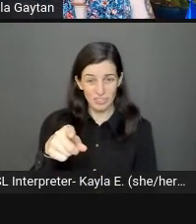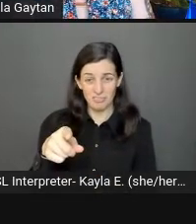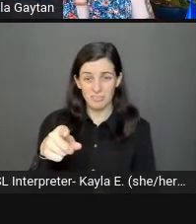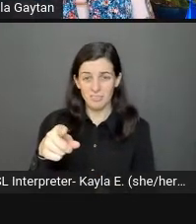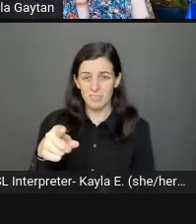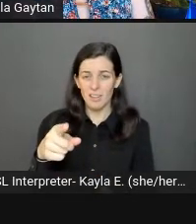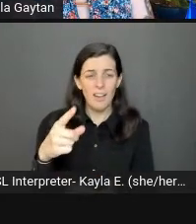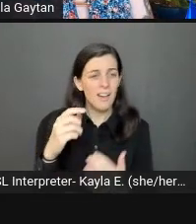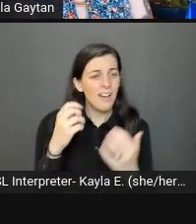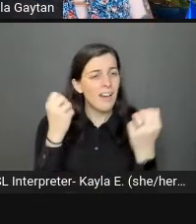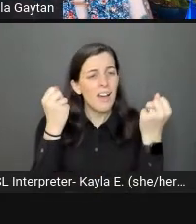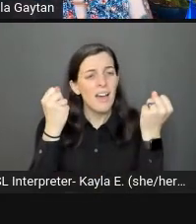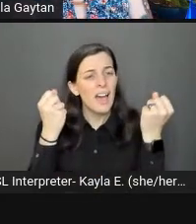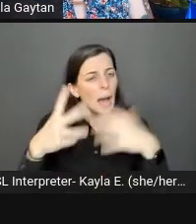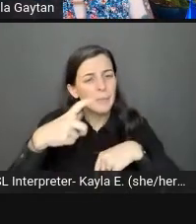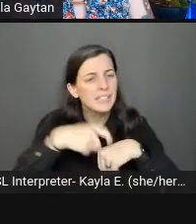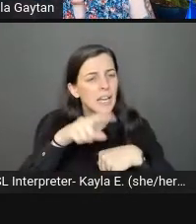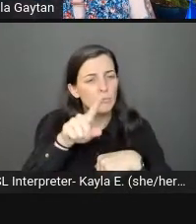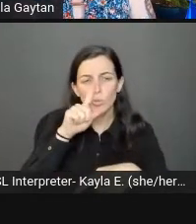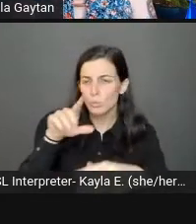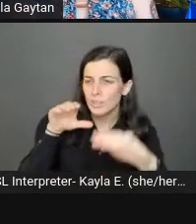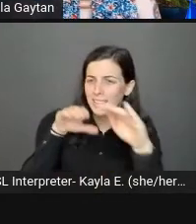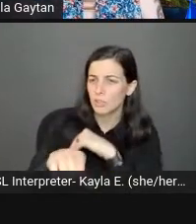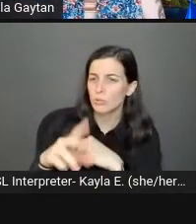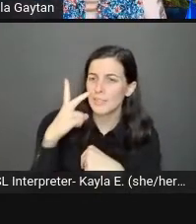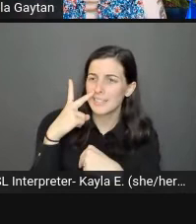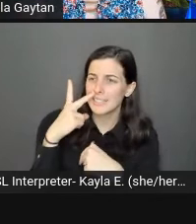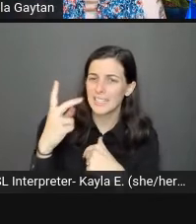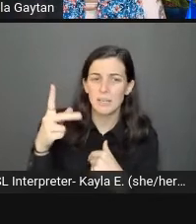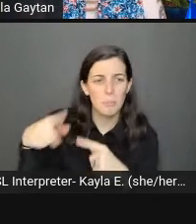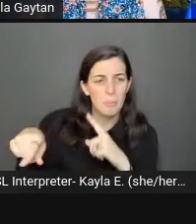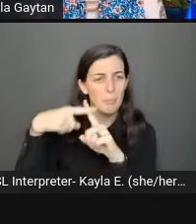that are plus-sized or people that are elderly?